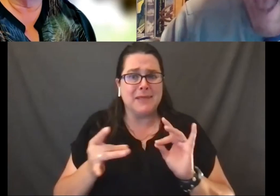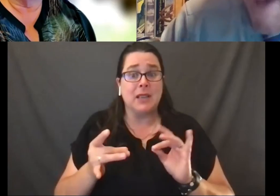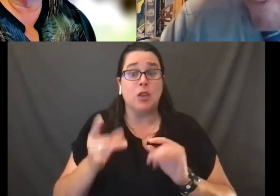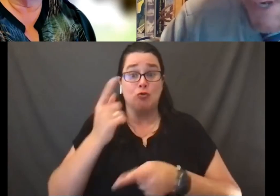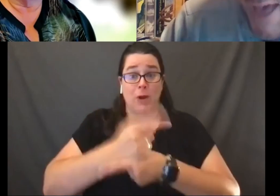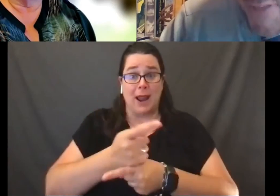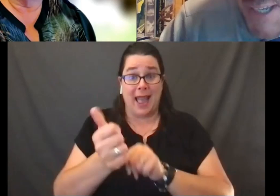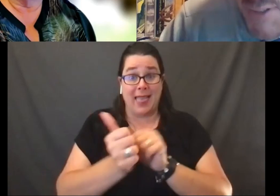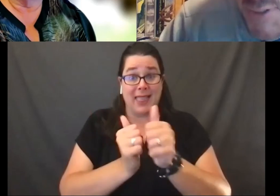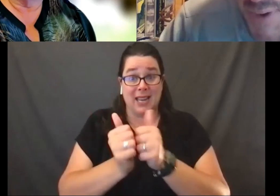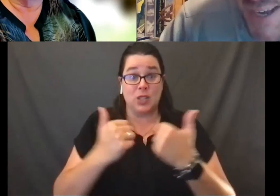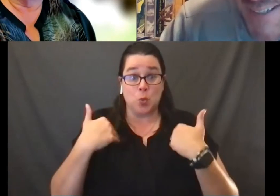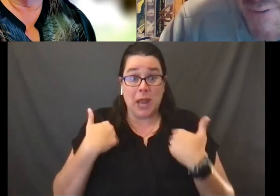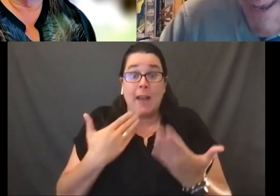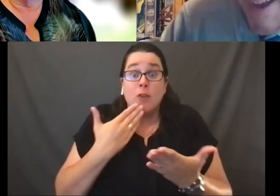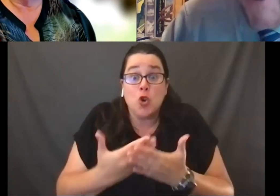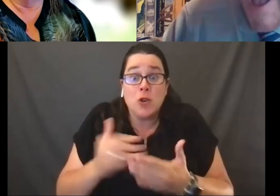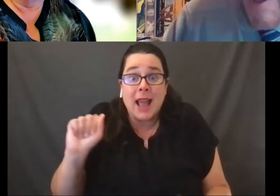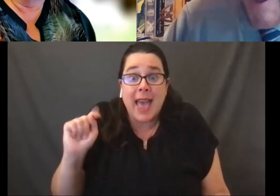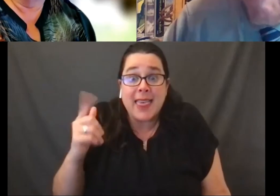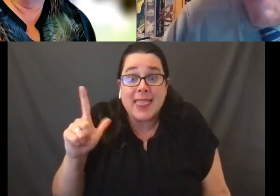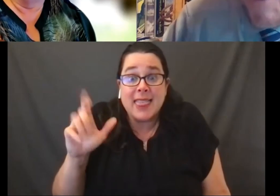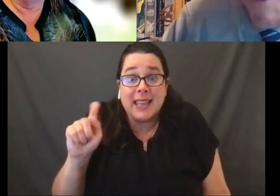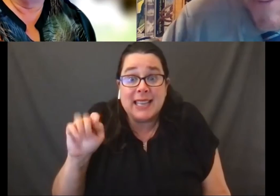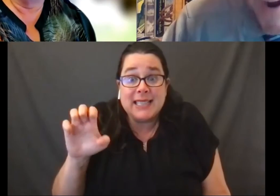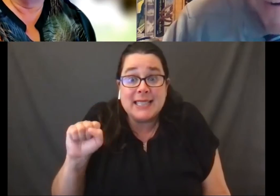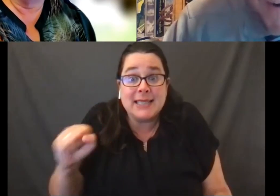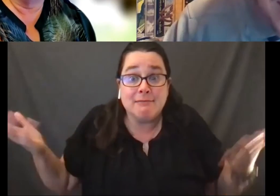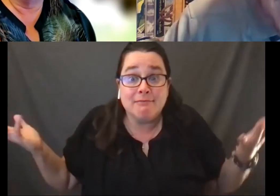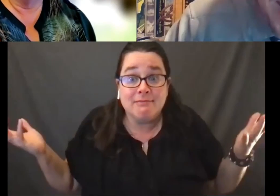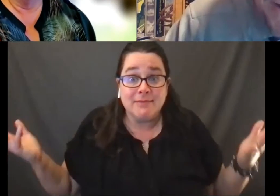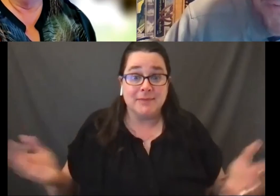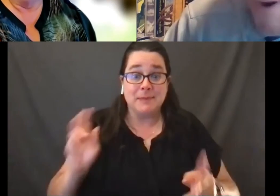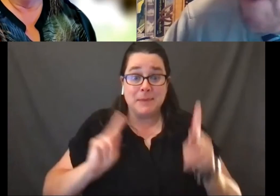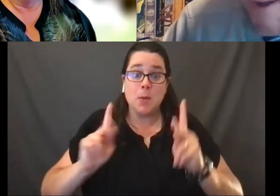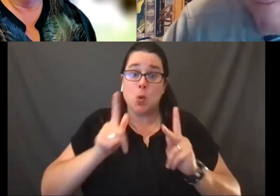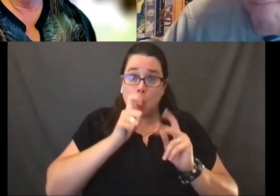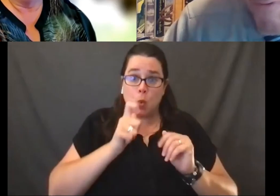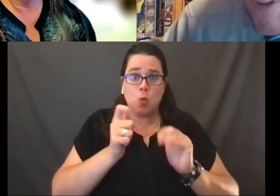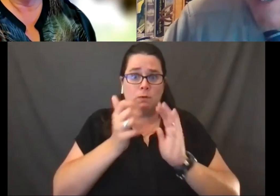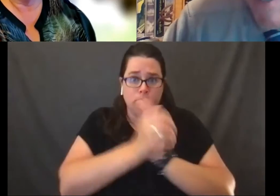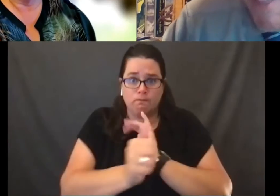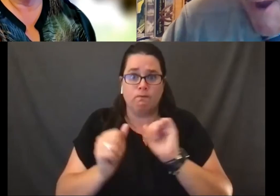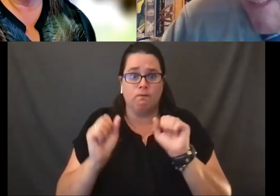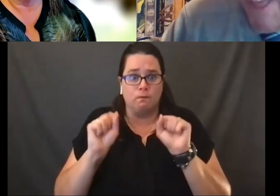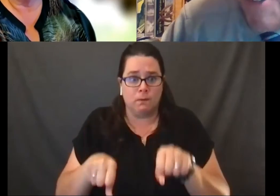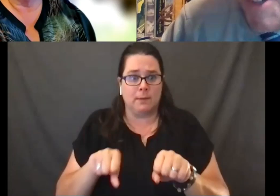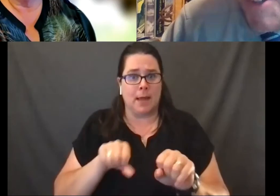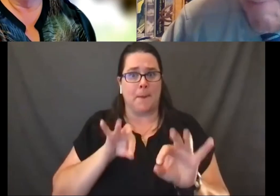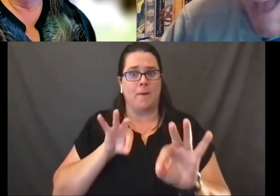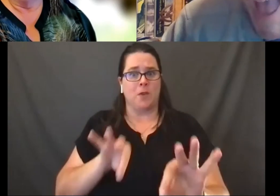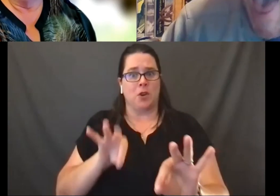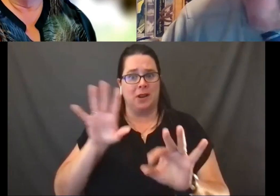In athletics, we have good athletes, right? We have people who have perfected their athleticism